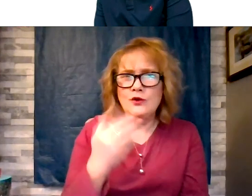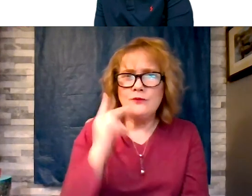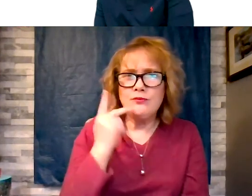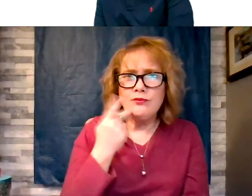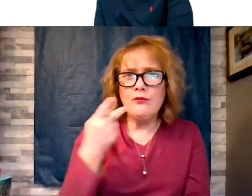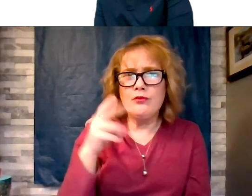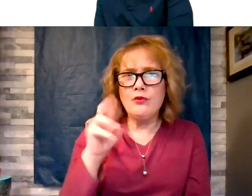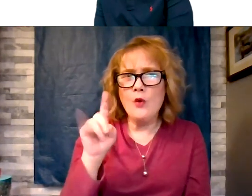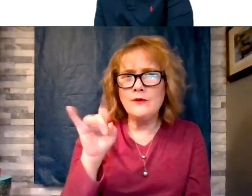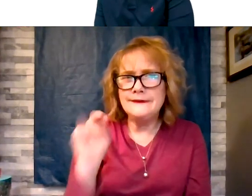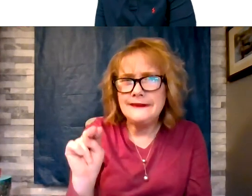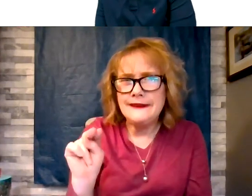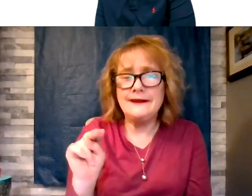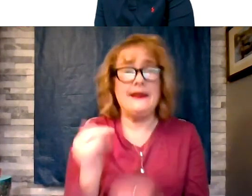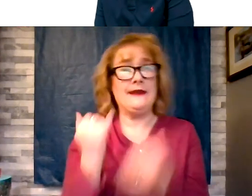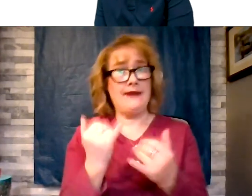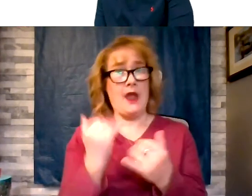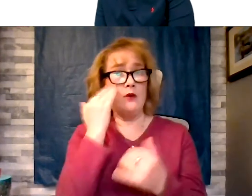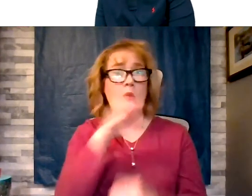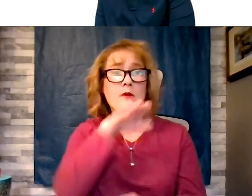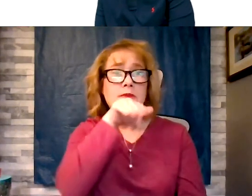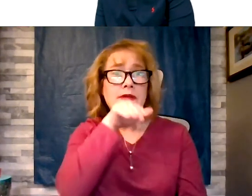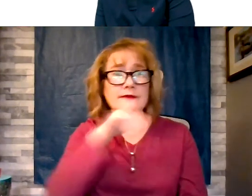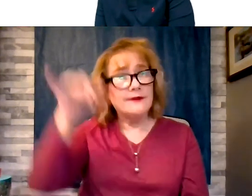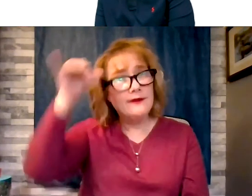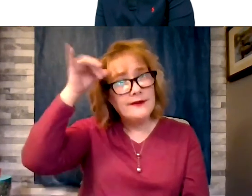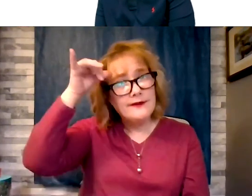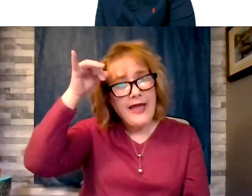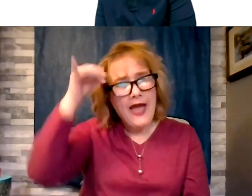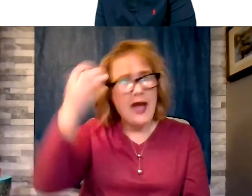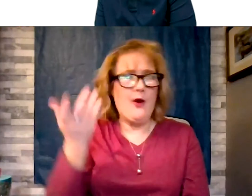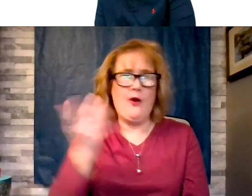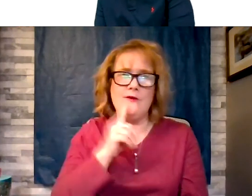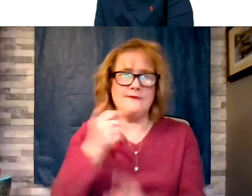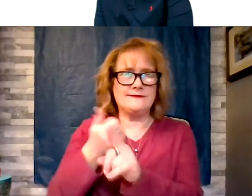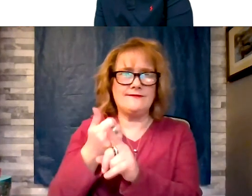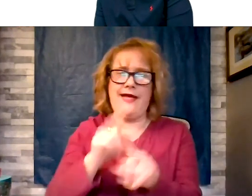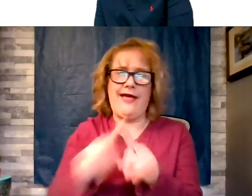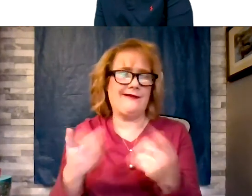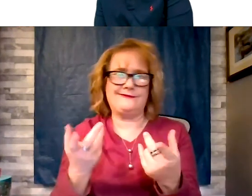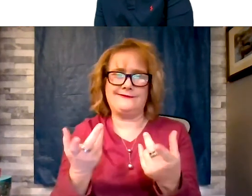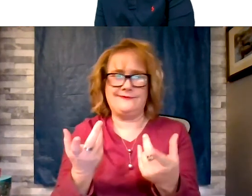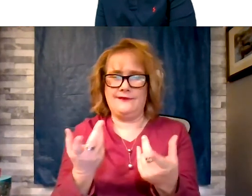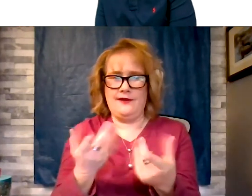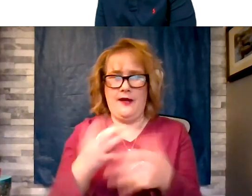and cows simply serve as an intermediary. That they get their protein from the plants